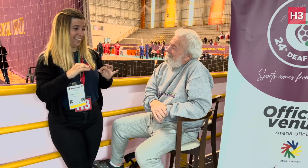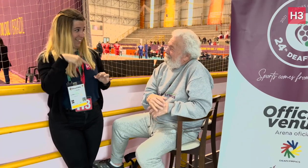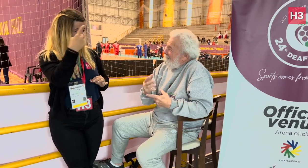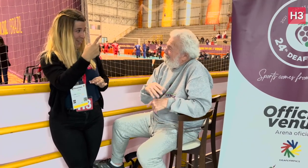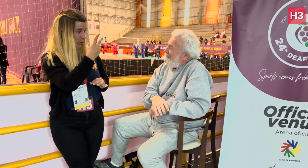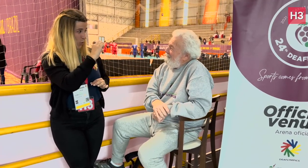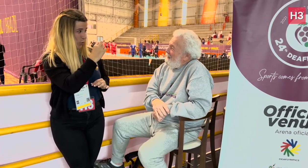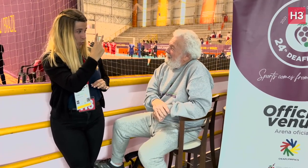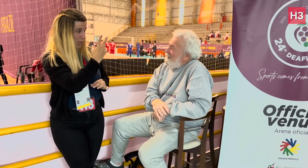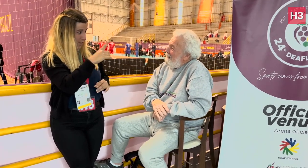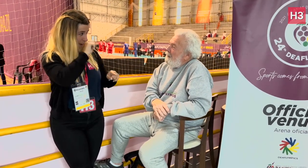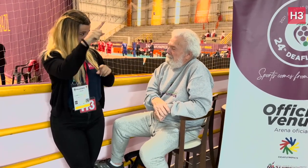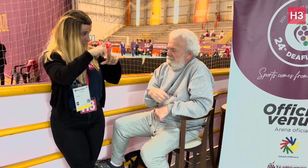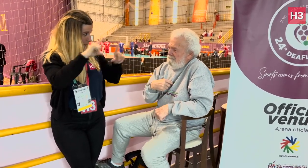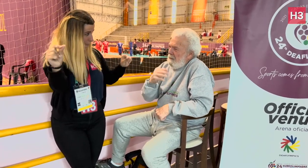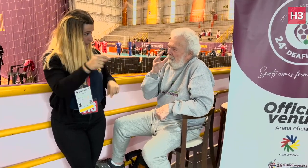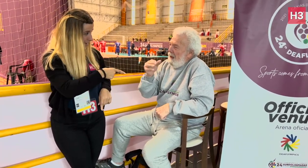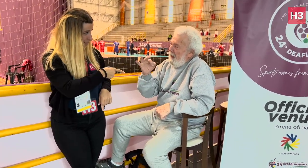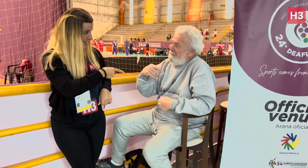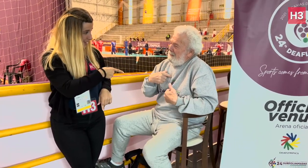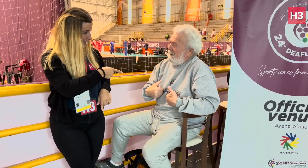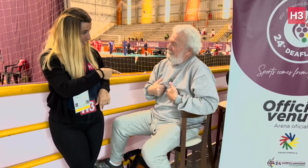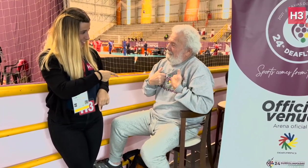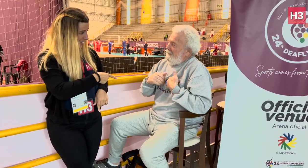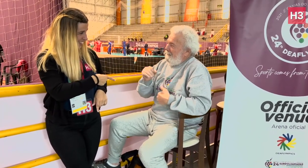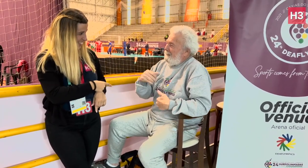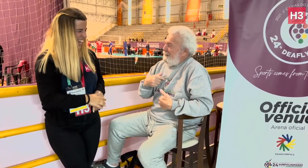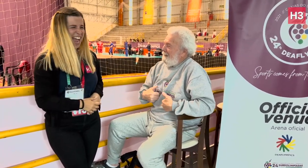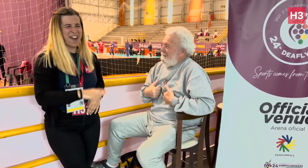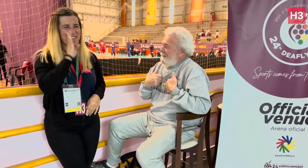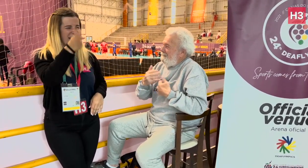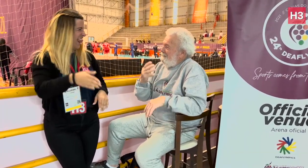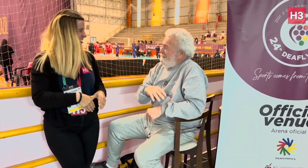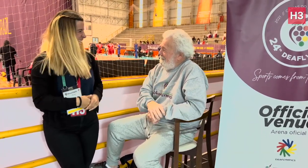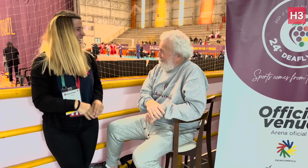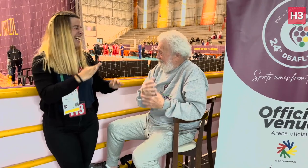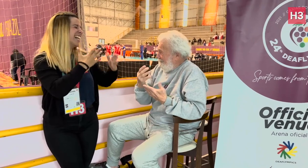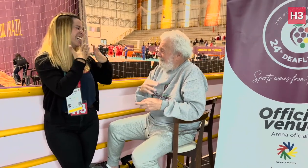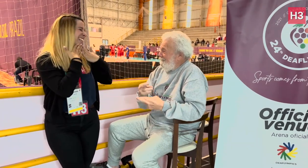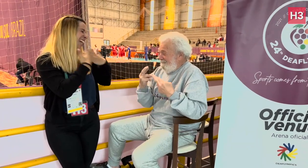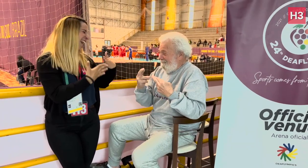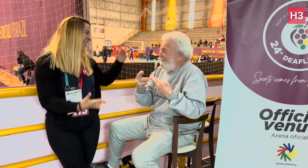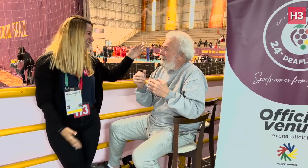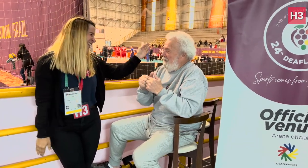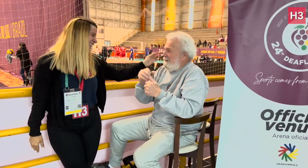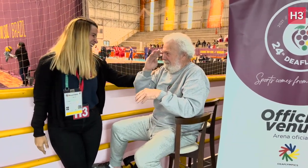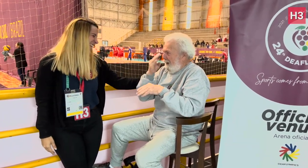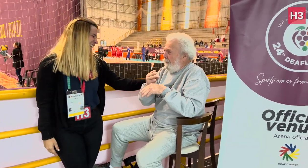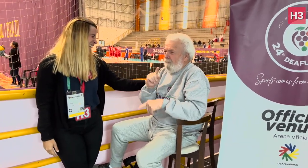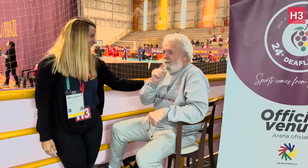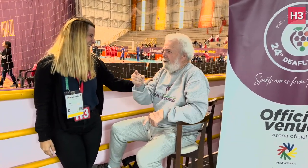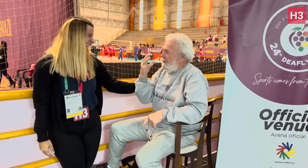Will you go to the Deaflympics in Japan in 2025? If I’m still alive by then, I’ll go. My sons asked me the same thing